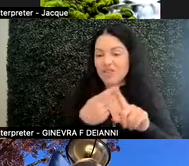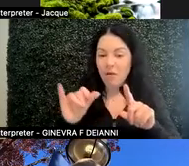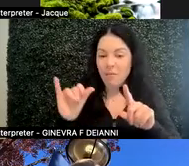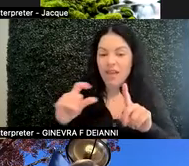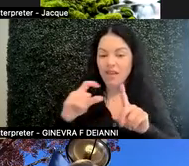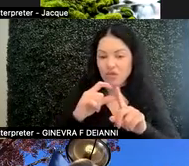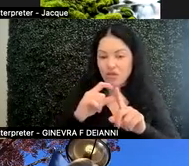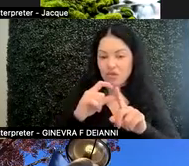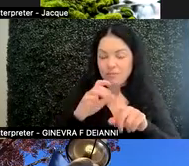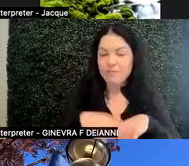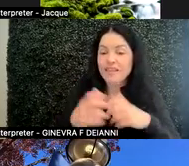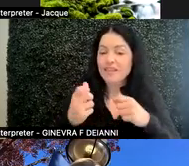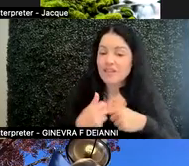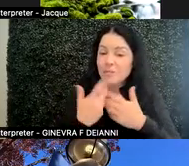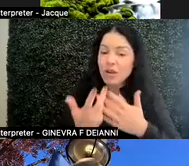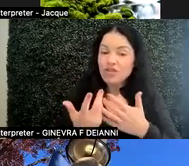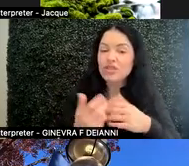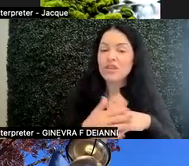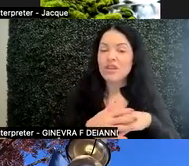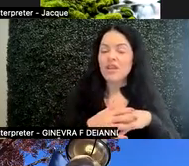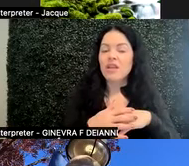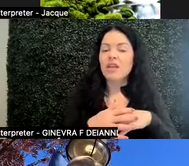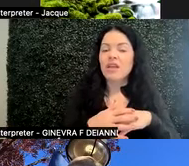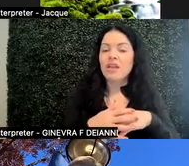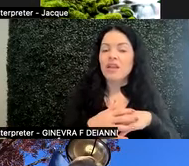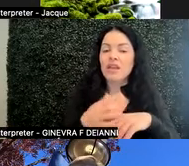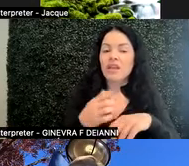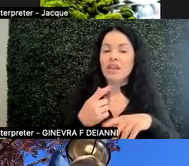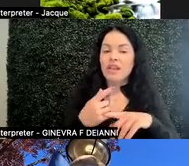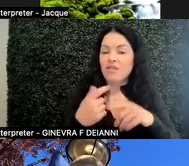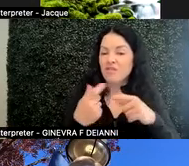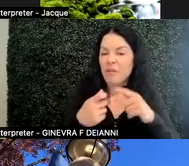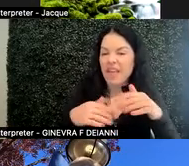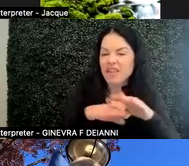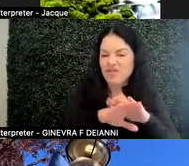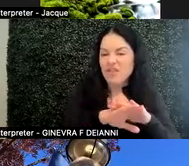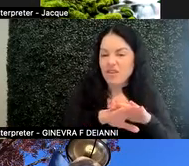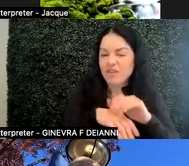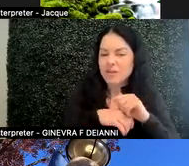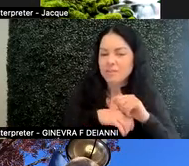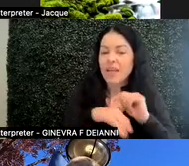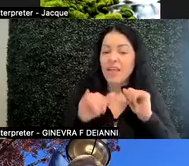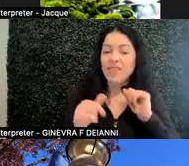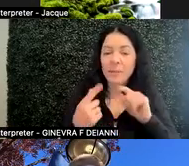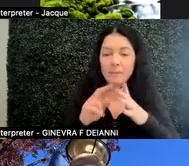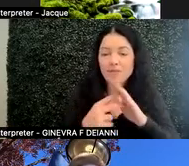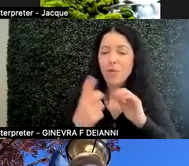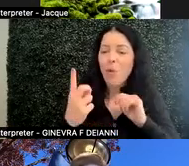and is an expression comes from intersectionality as well as one of the many variabilities